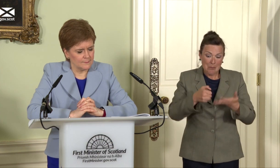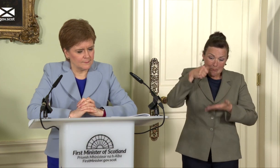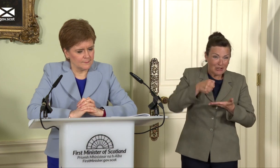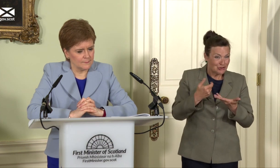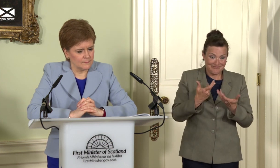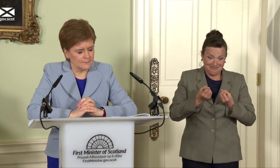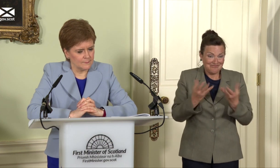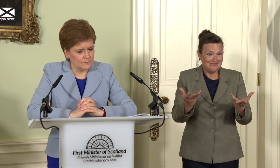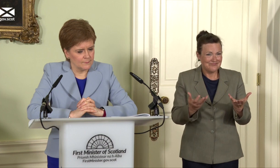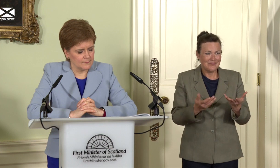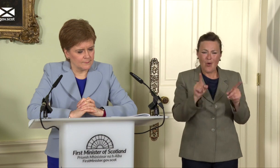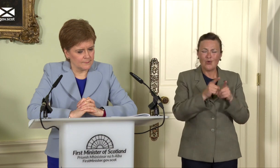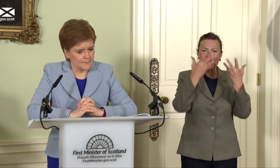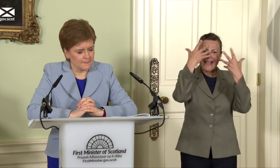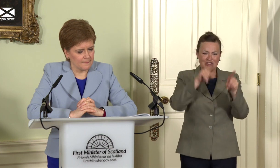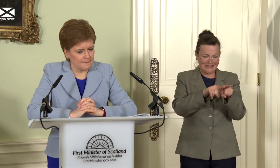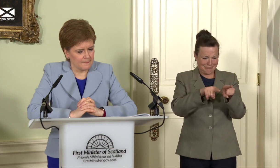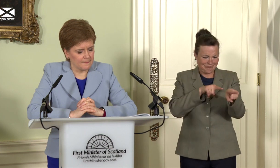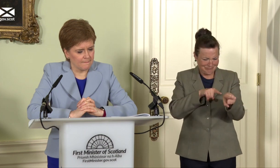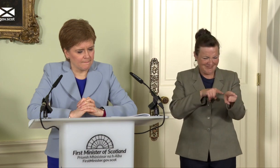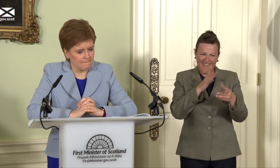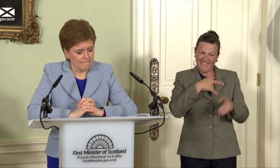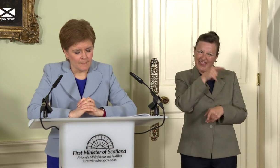is this not a huge distraction from the issues facing Scotland at the moment?